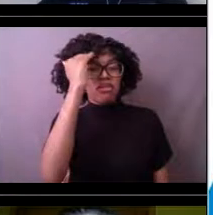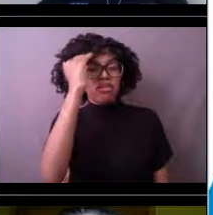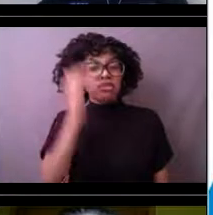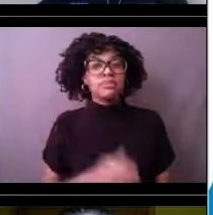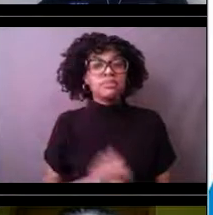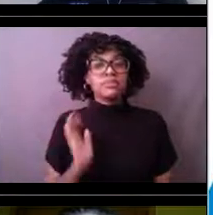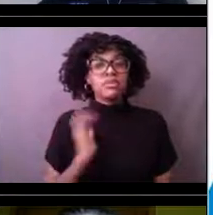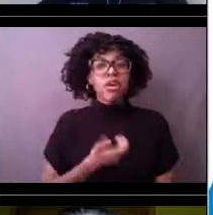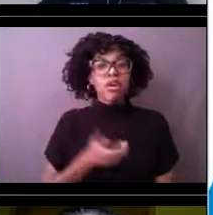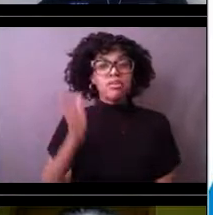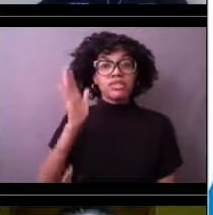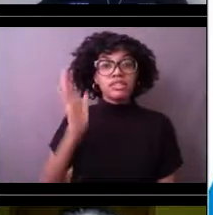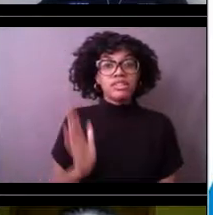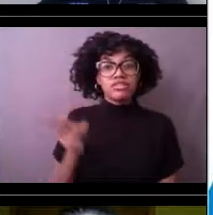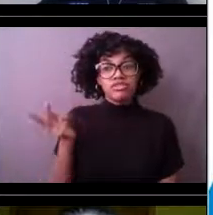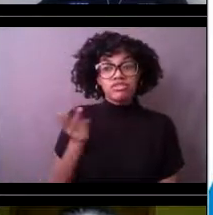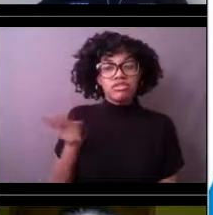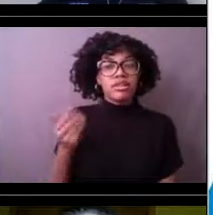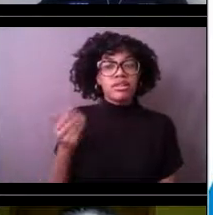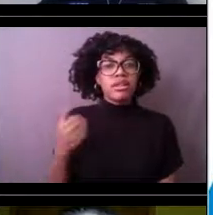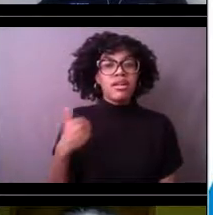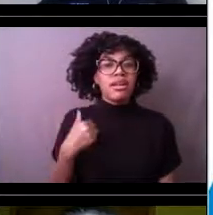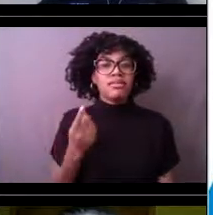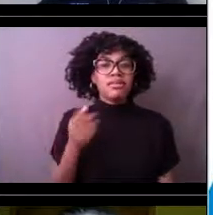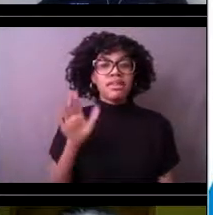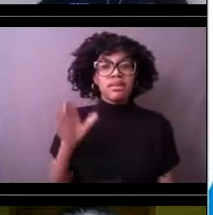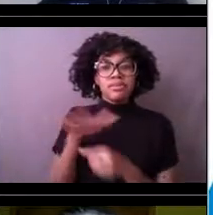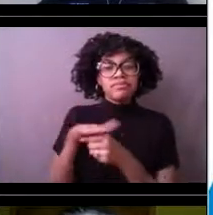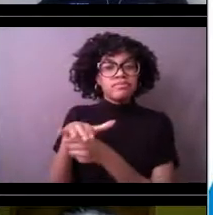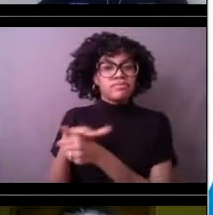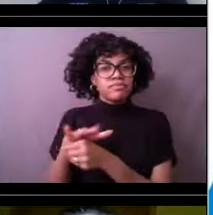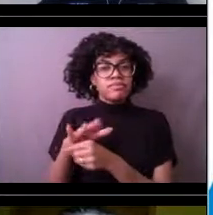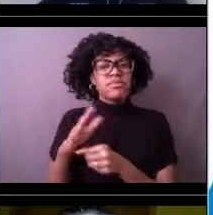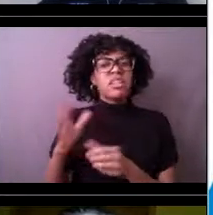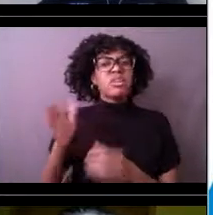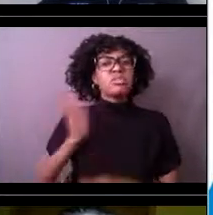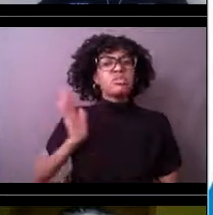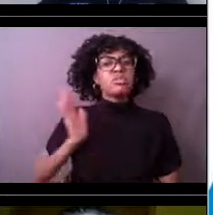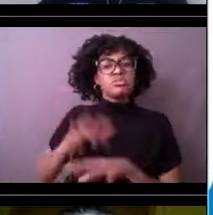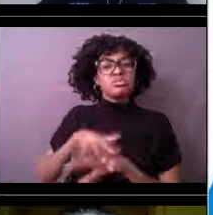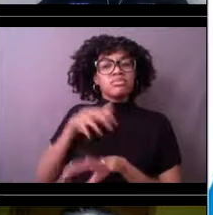from the Chahta Yakni, or the lands of the Choctaw Nation. We are hosting this webinar